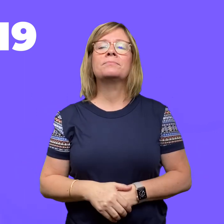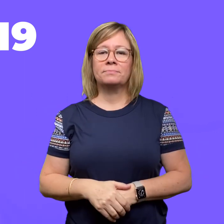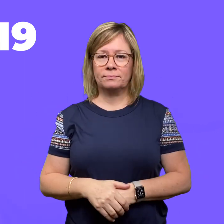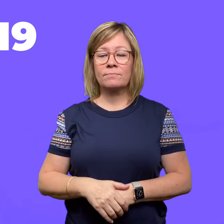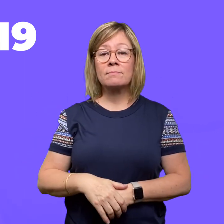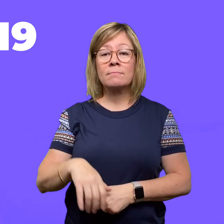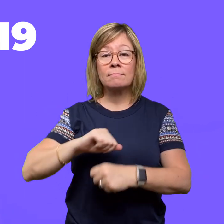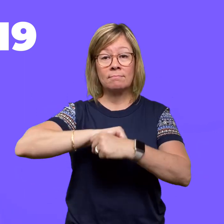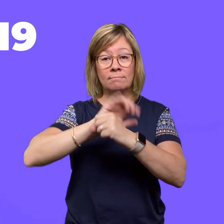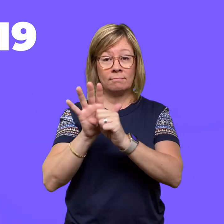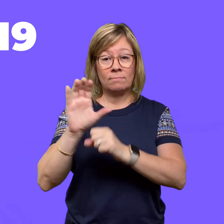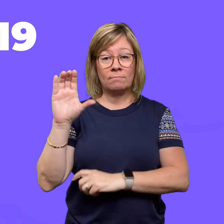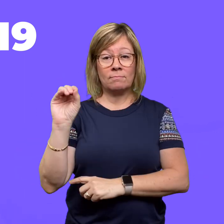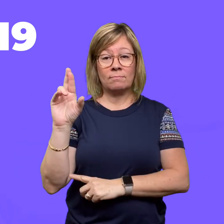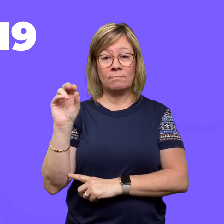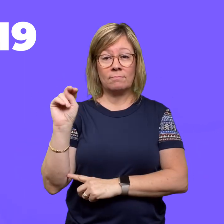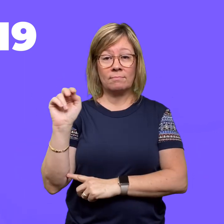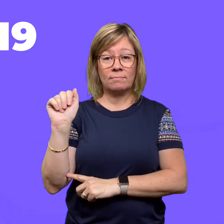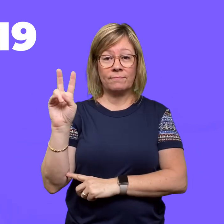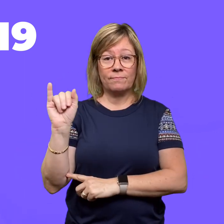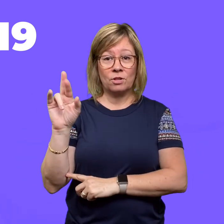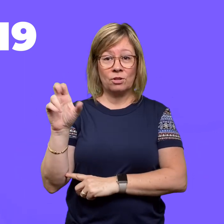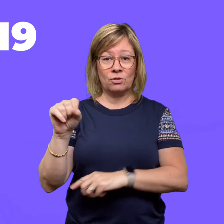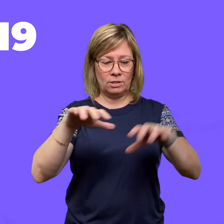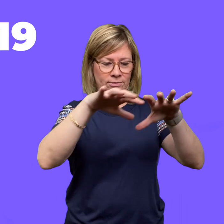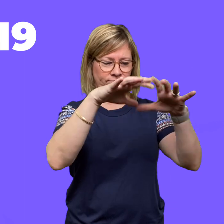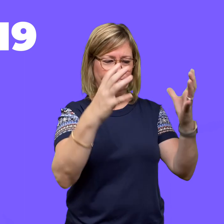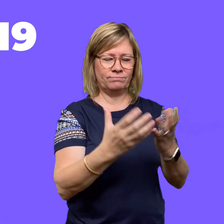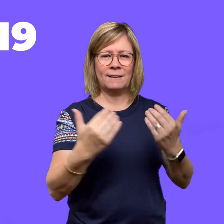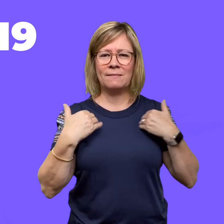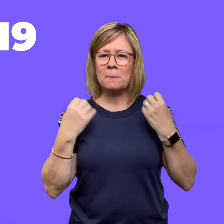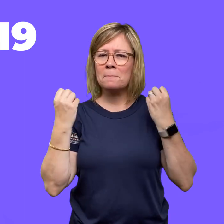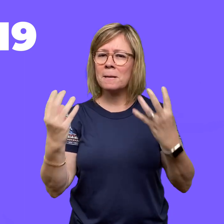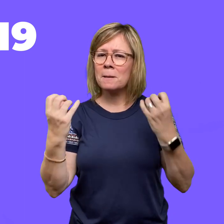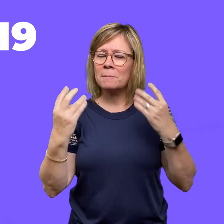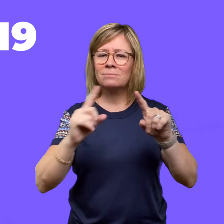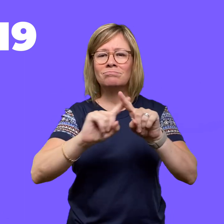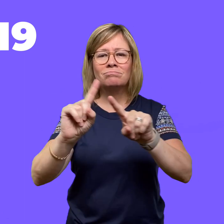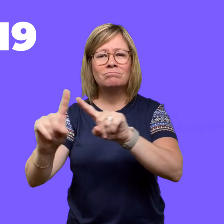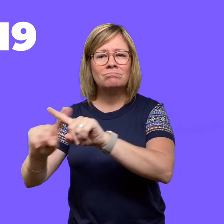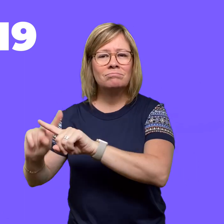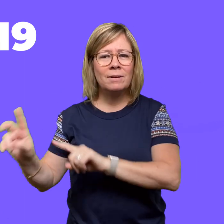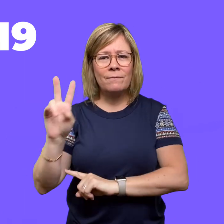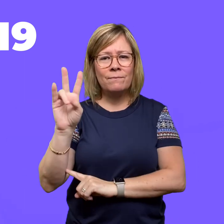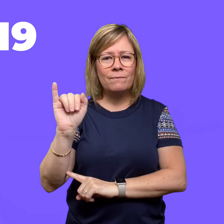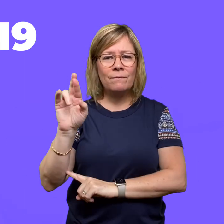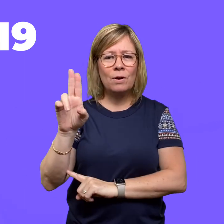one another. Coronavirus is an umbrella term that includes several different